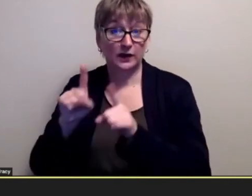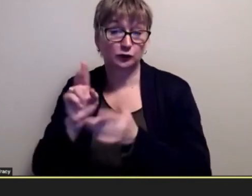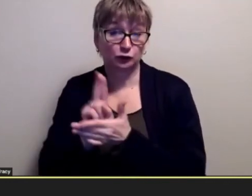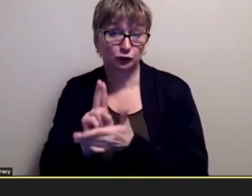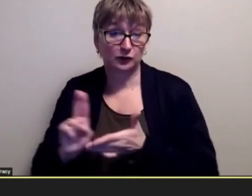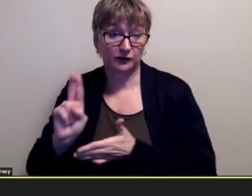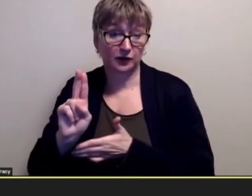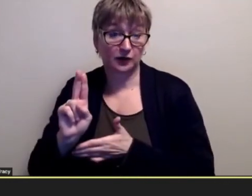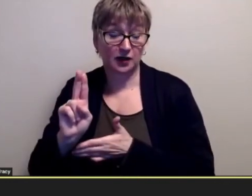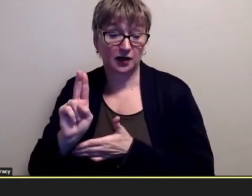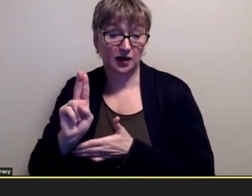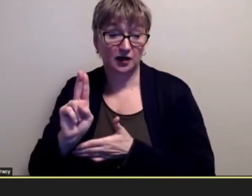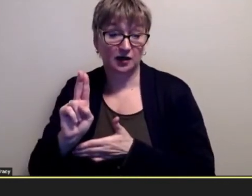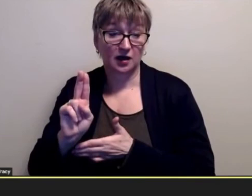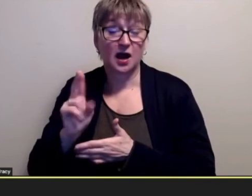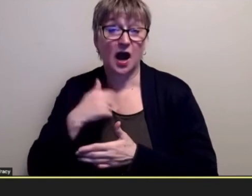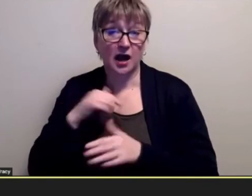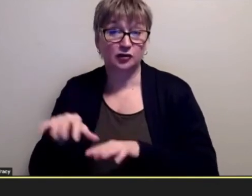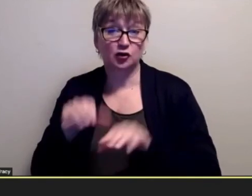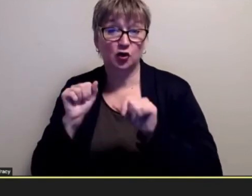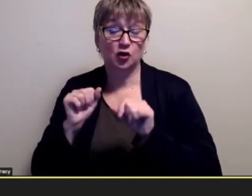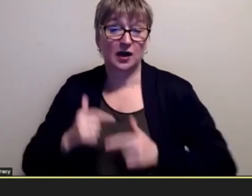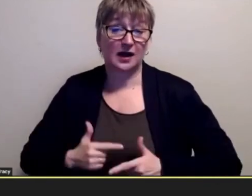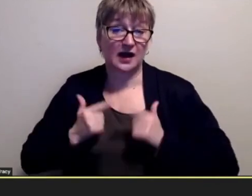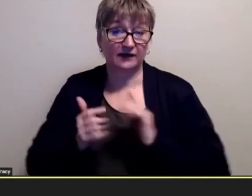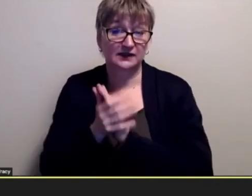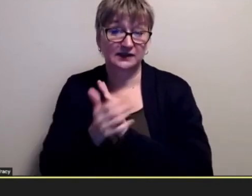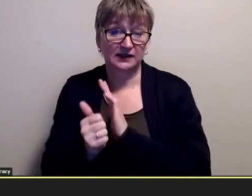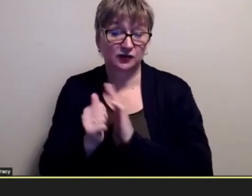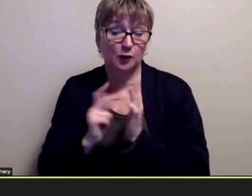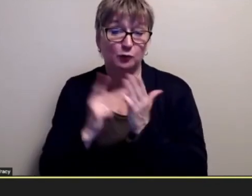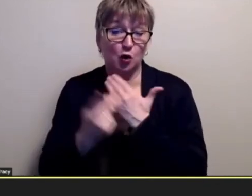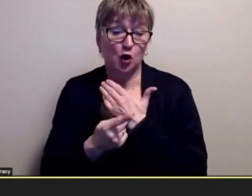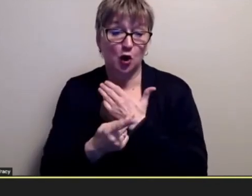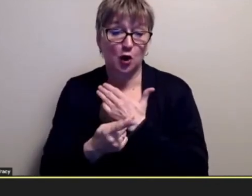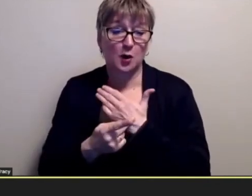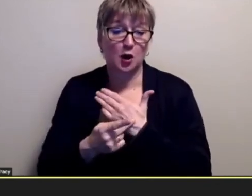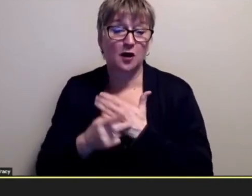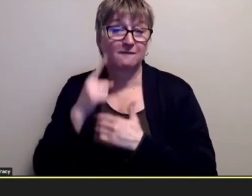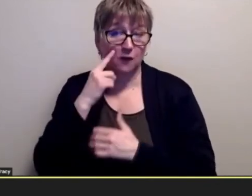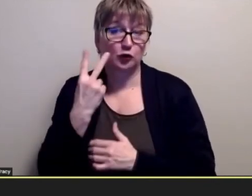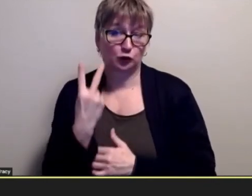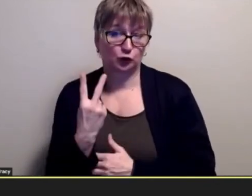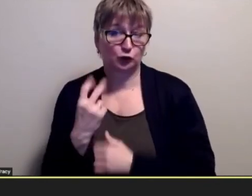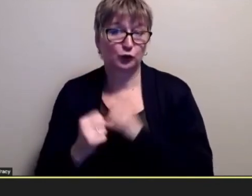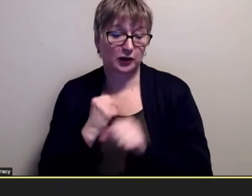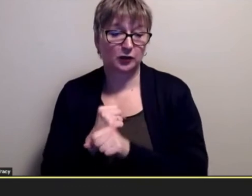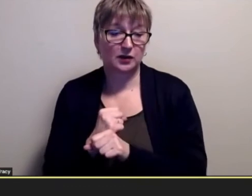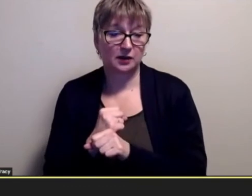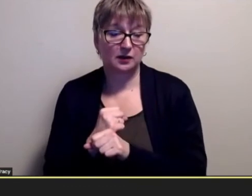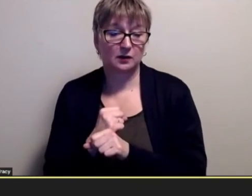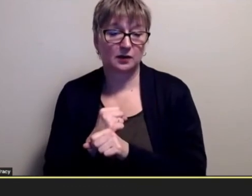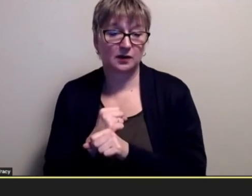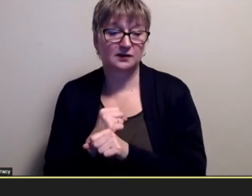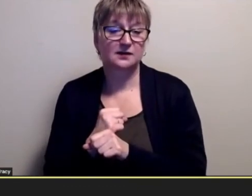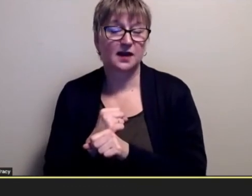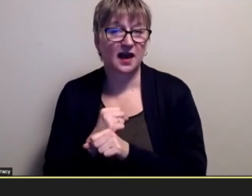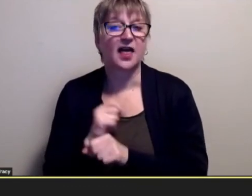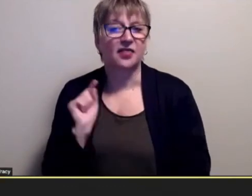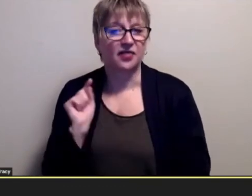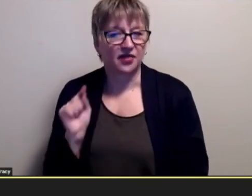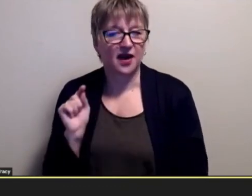you know i took a life skills program for for two years and you know that was uh called the ls